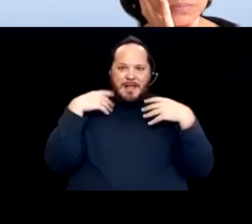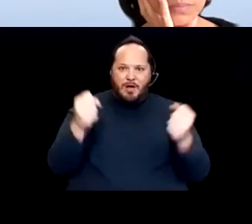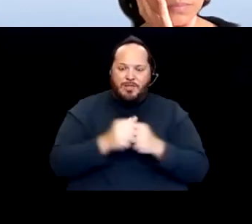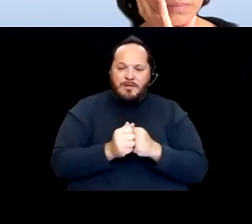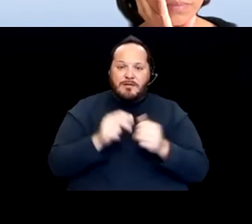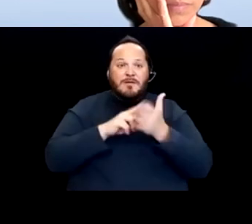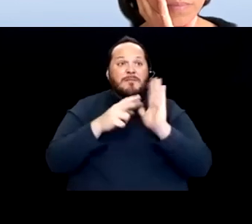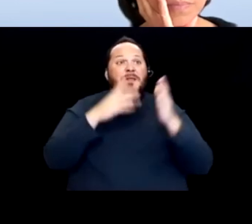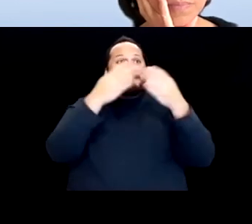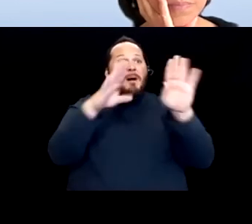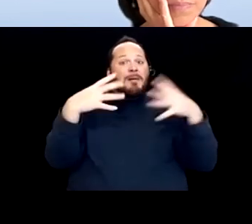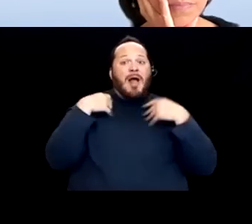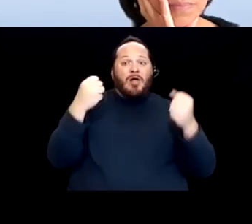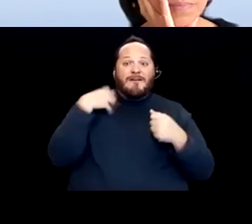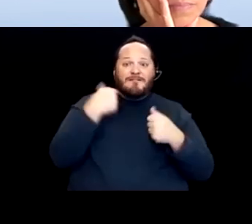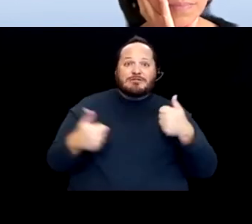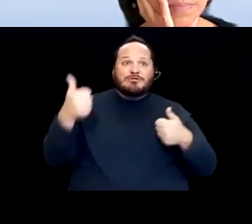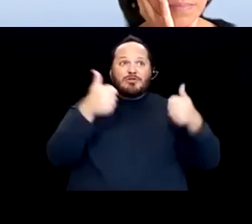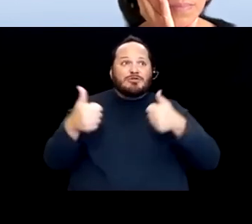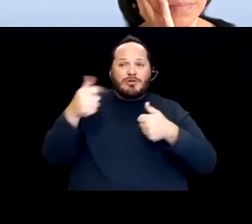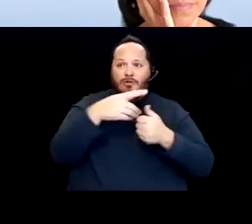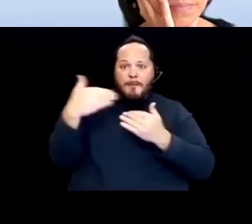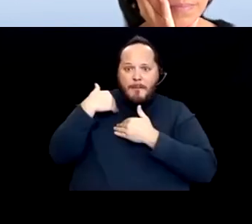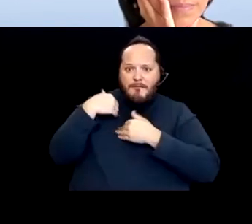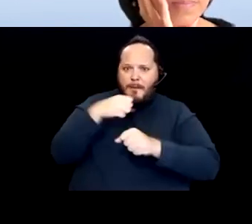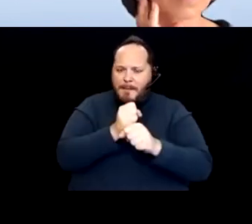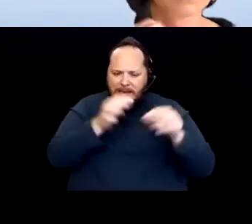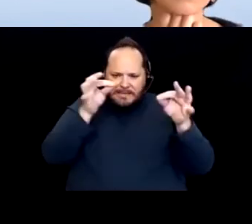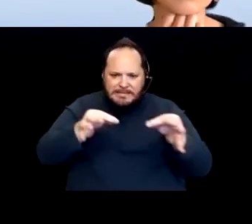and death decisions about who's gonna get prioritized for the vaccine,